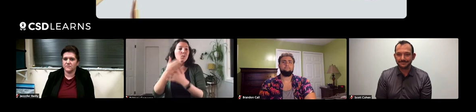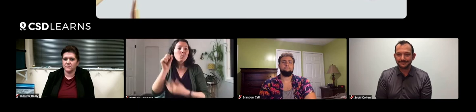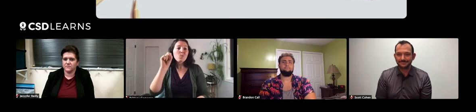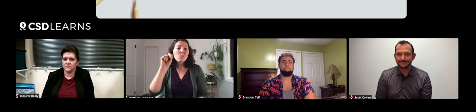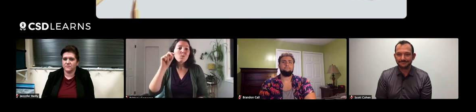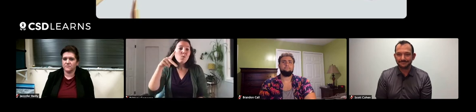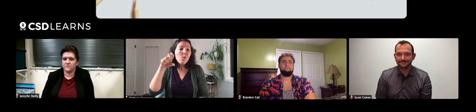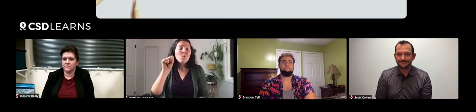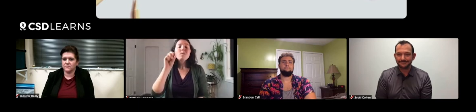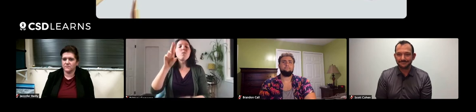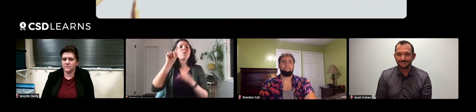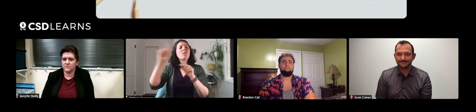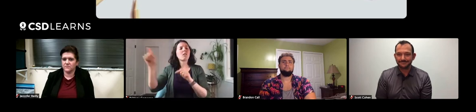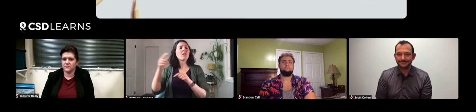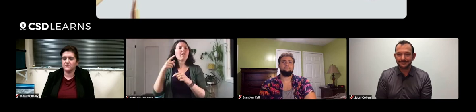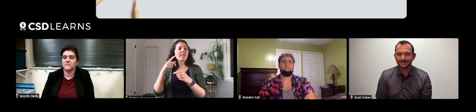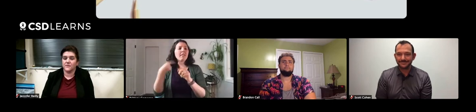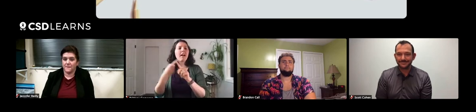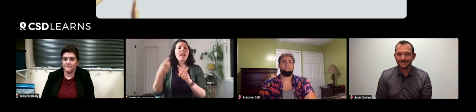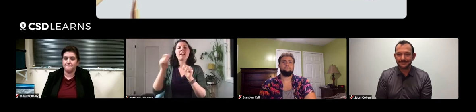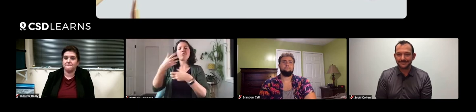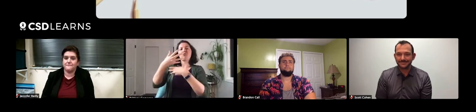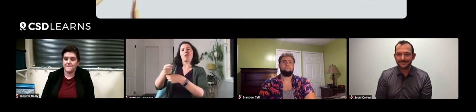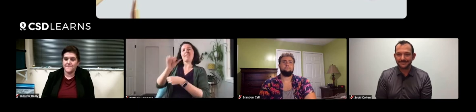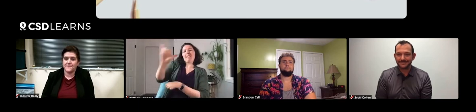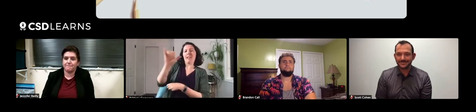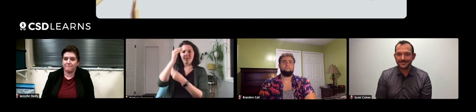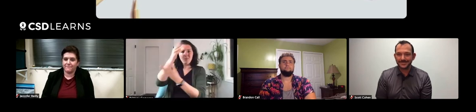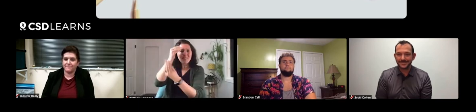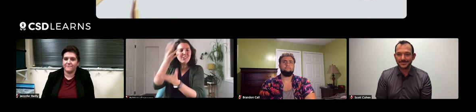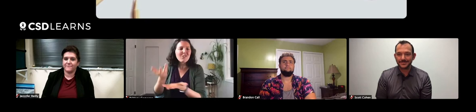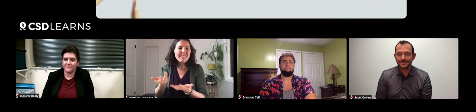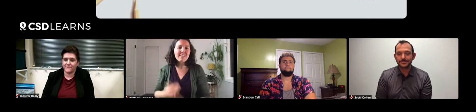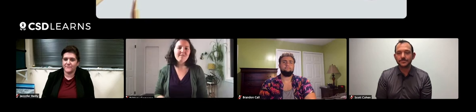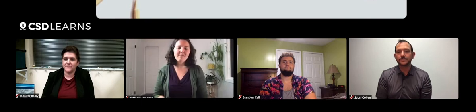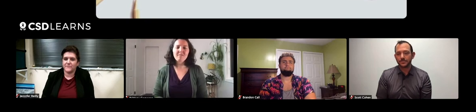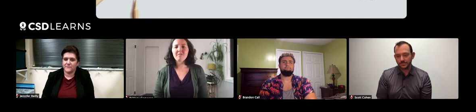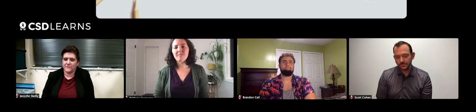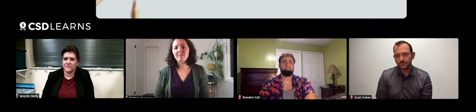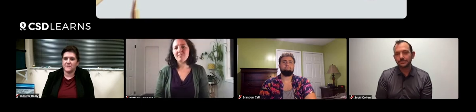Sometimes you can verify it through Snopes or through other types of sources that are out there to verify.